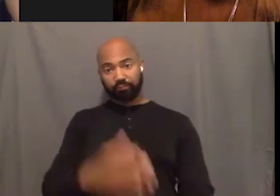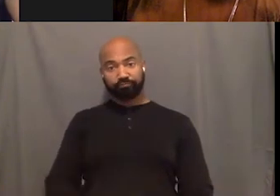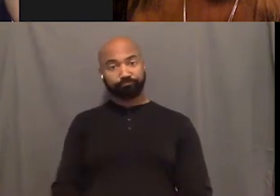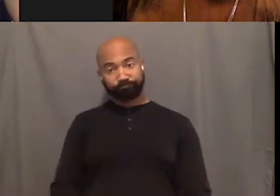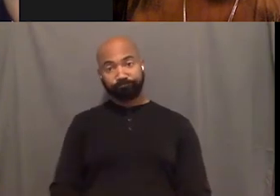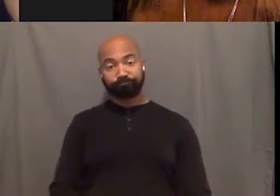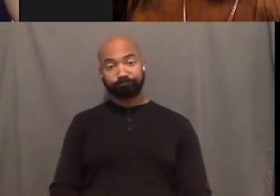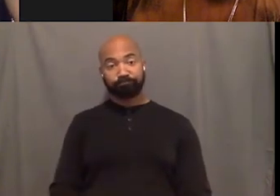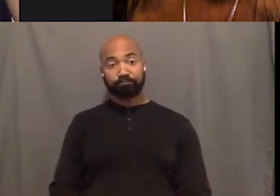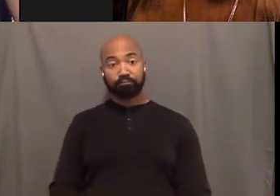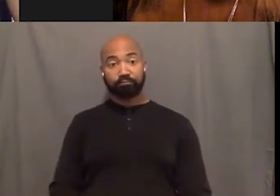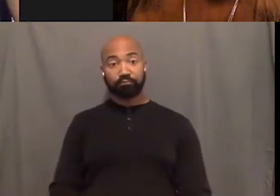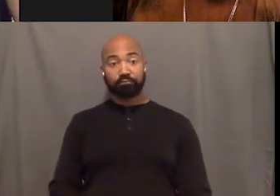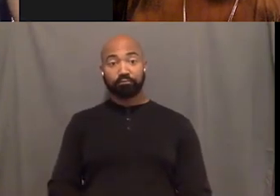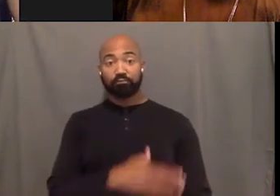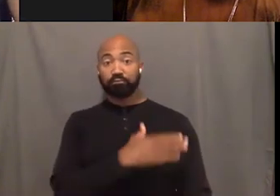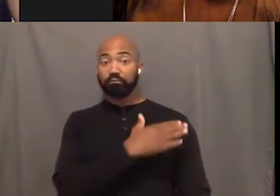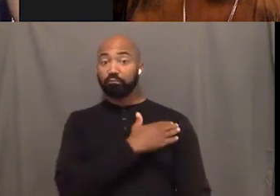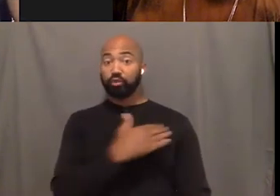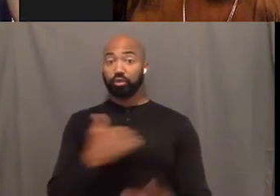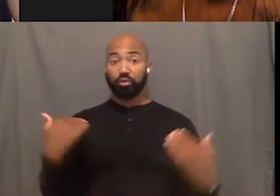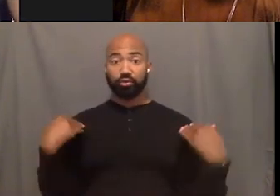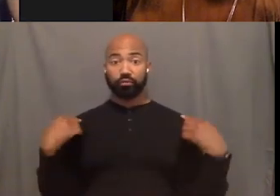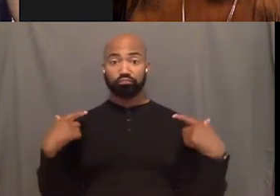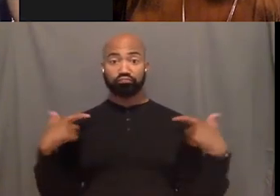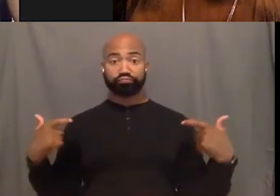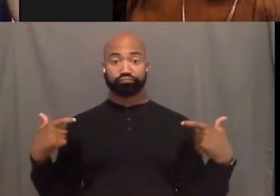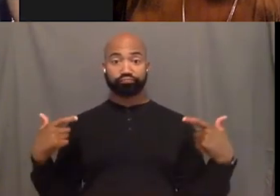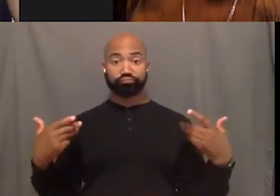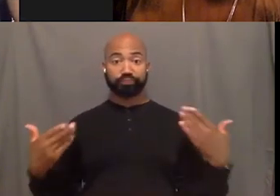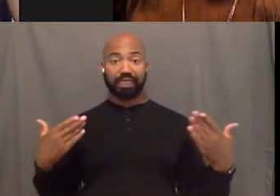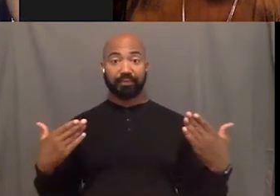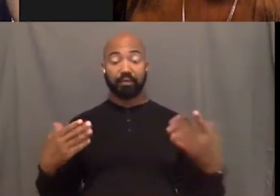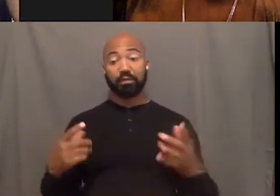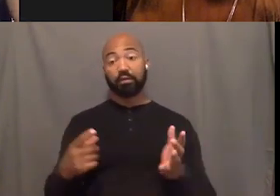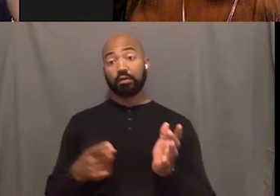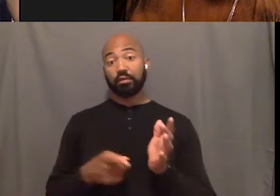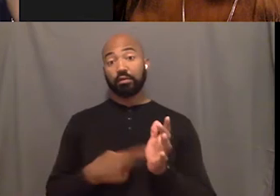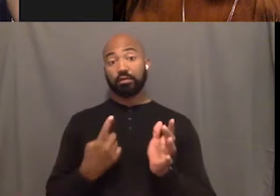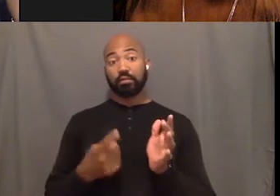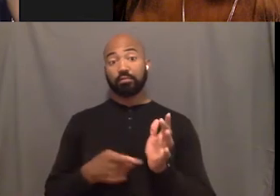my shoulders might be a little high and at times and in certain dresses I might look like Tina Turner